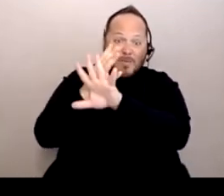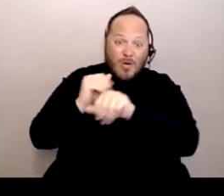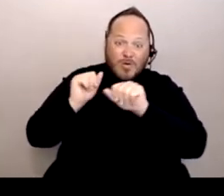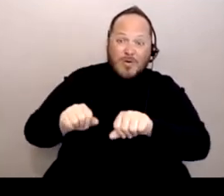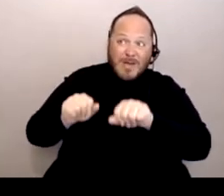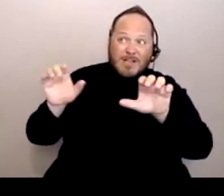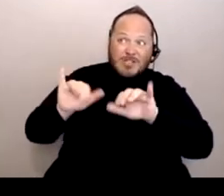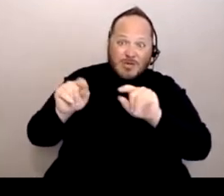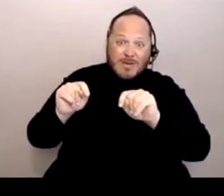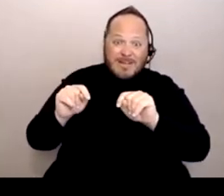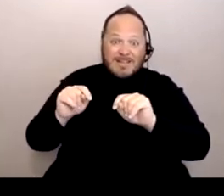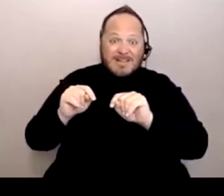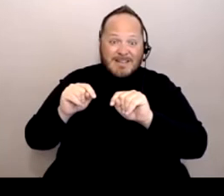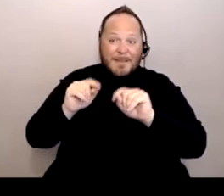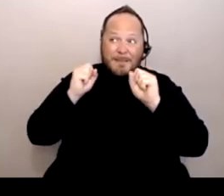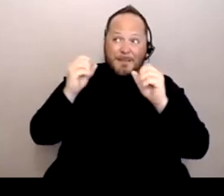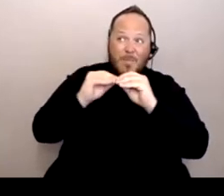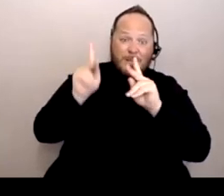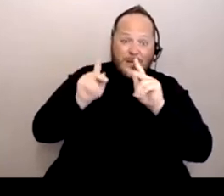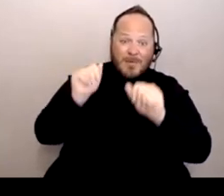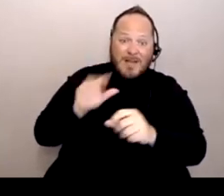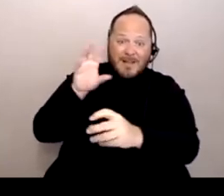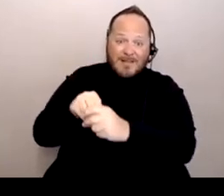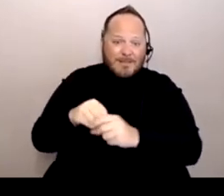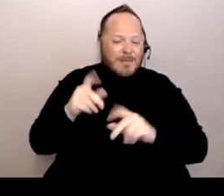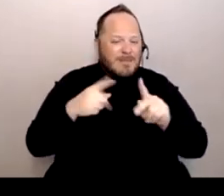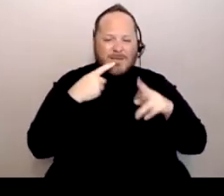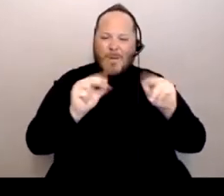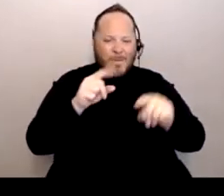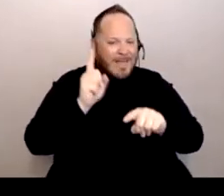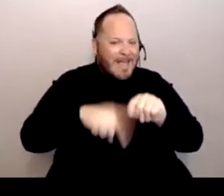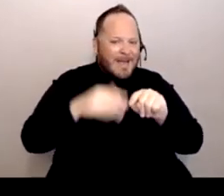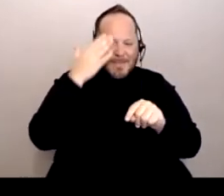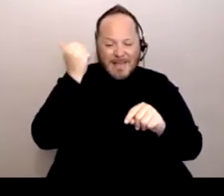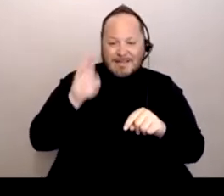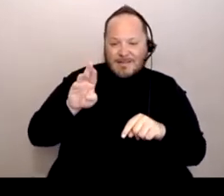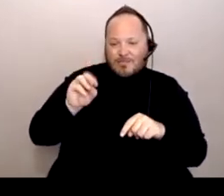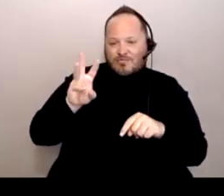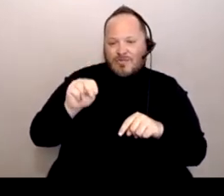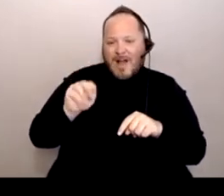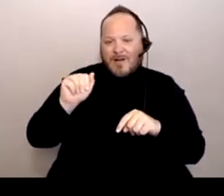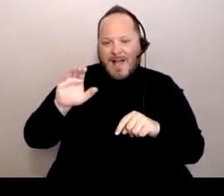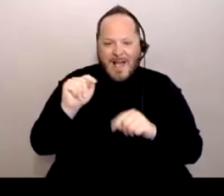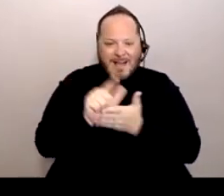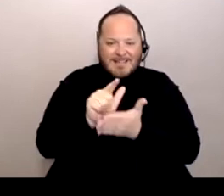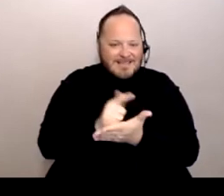We can't do it remotely because of the Brown Act," blah, blah, blah, blah. But now there's all these things that we've learned